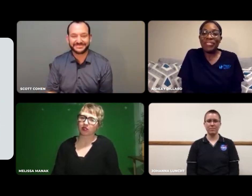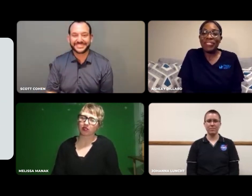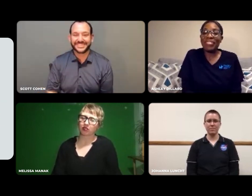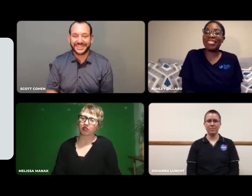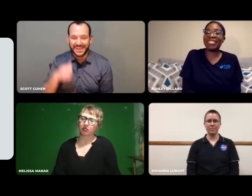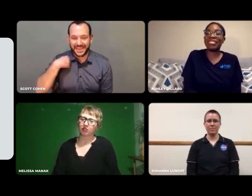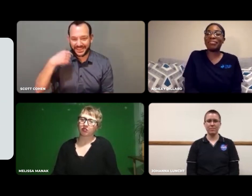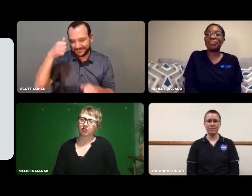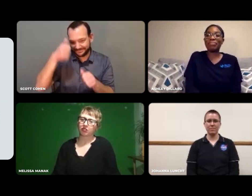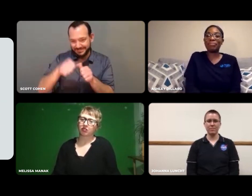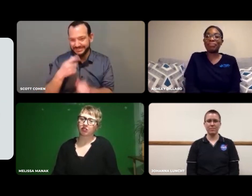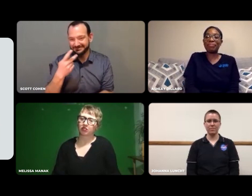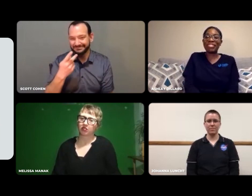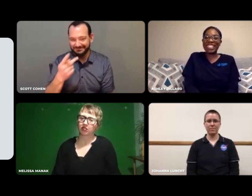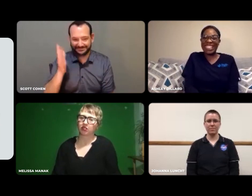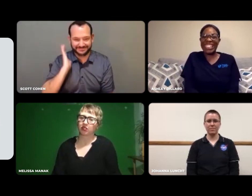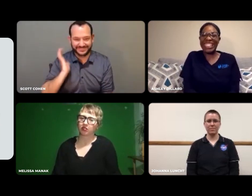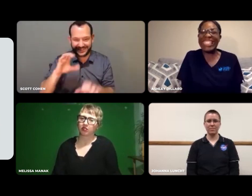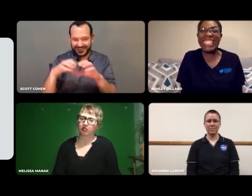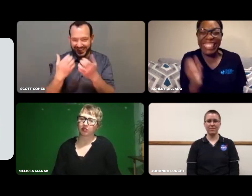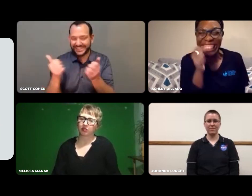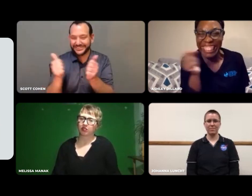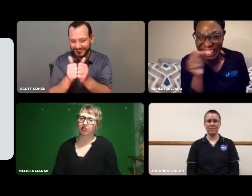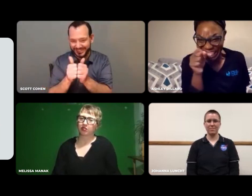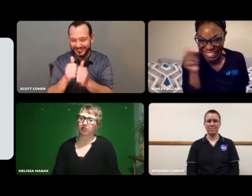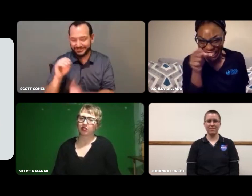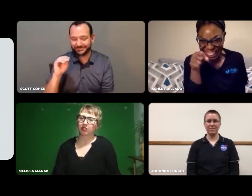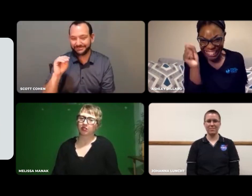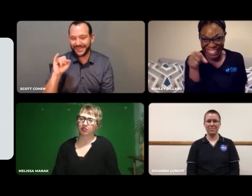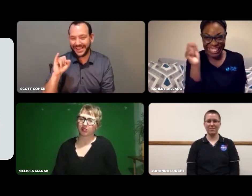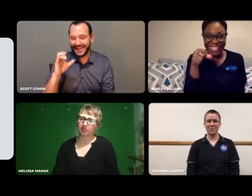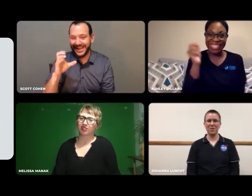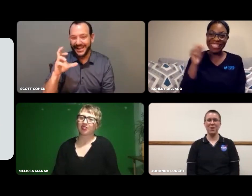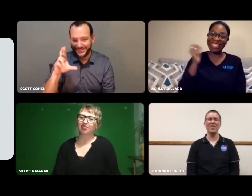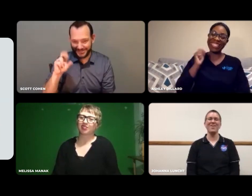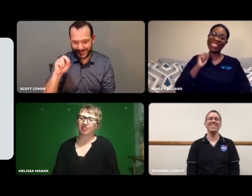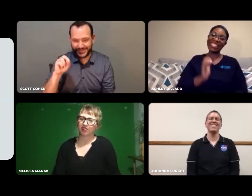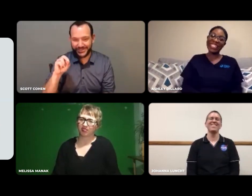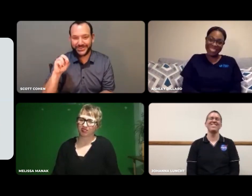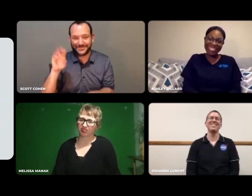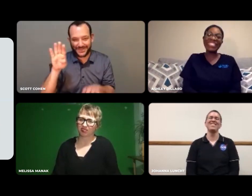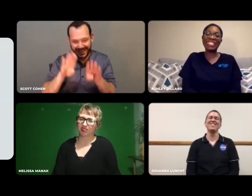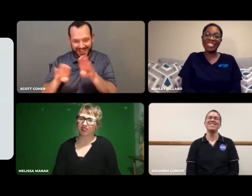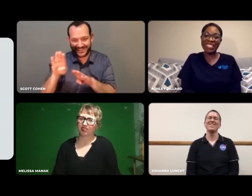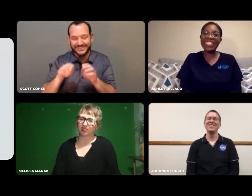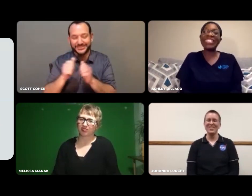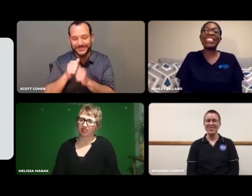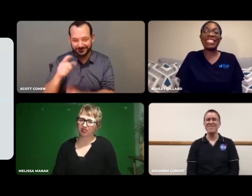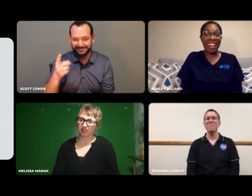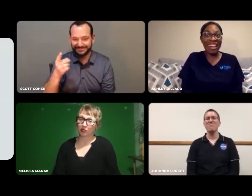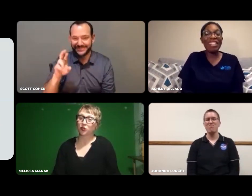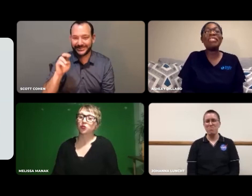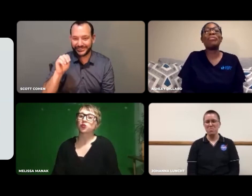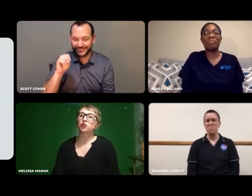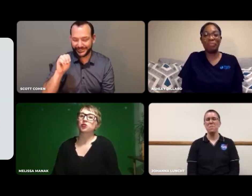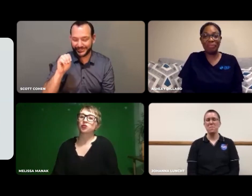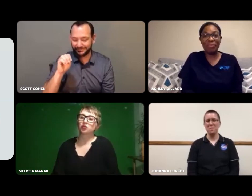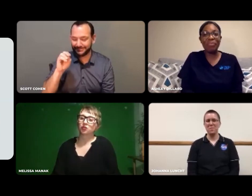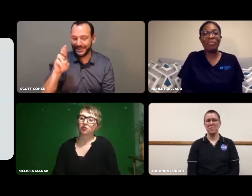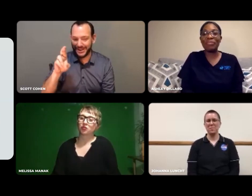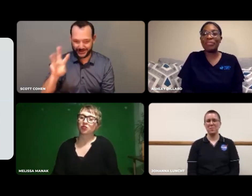I remember we actually took classes together: Microbiology with Dr. Morrow.